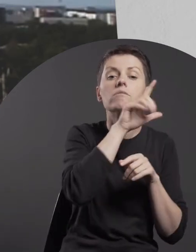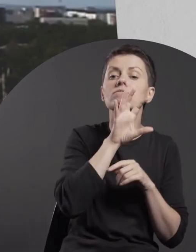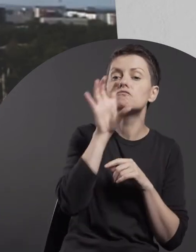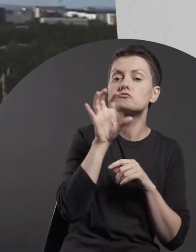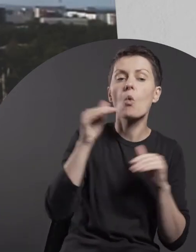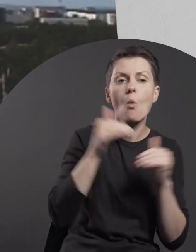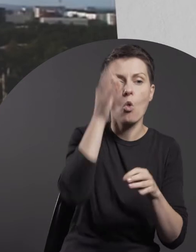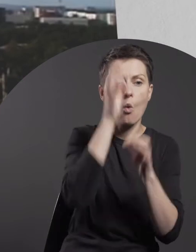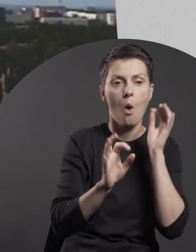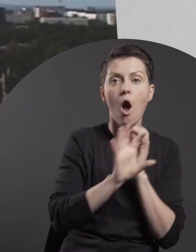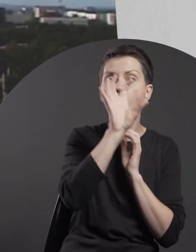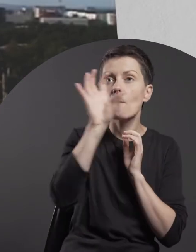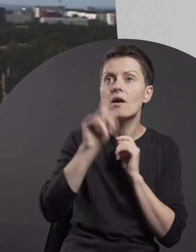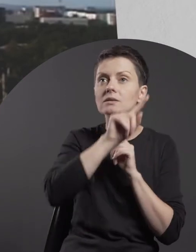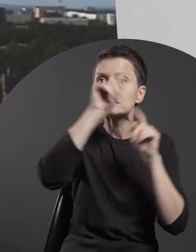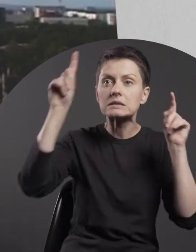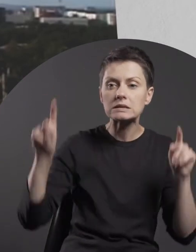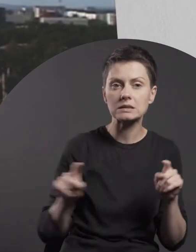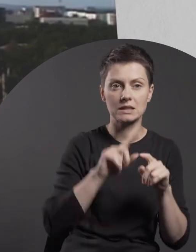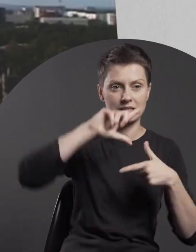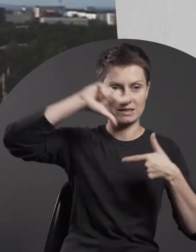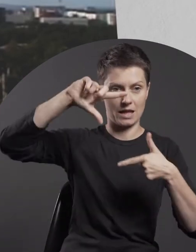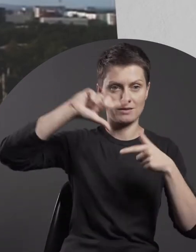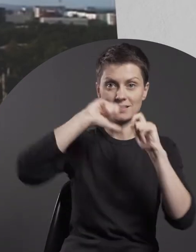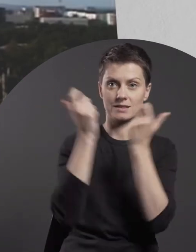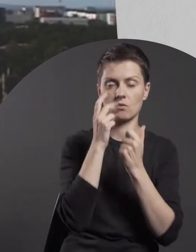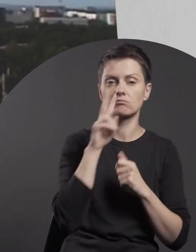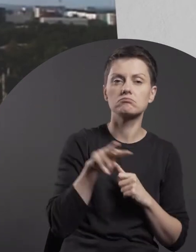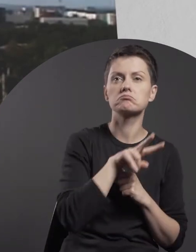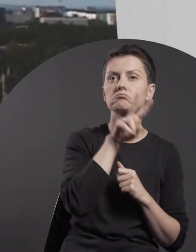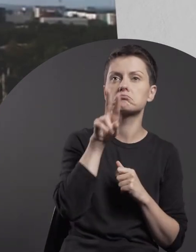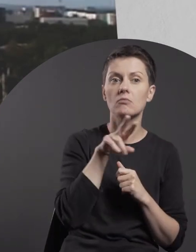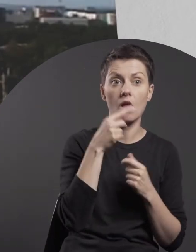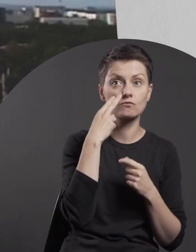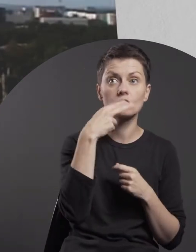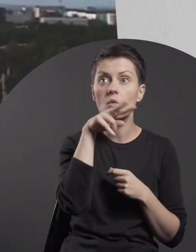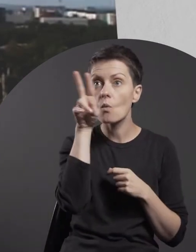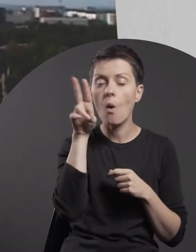at the almost freeze-frame. Once the viewers turn their gaze away from the supine figure